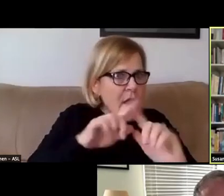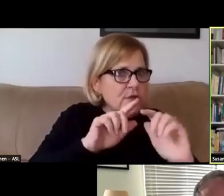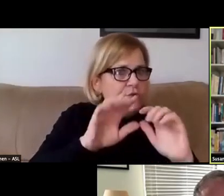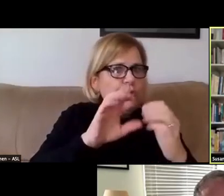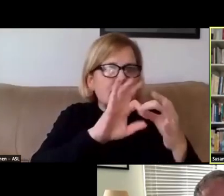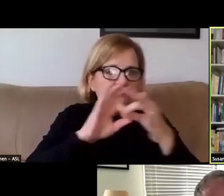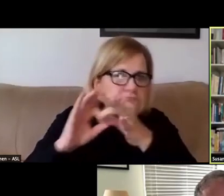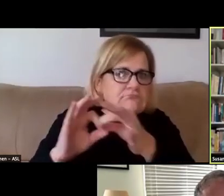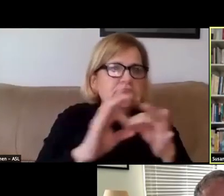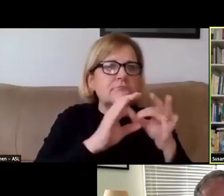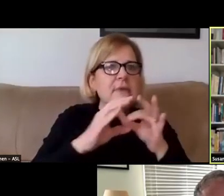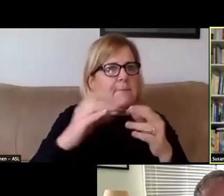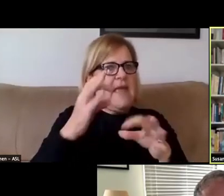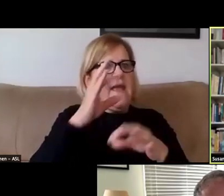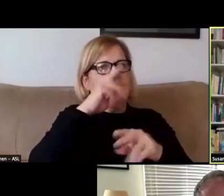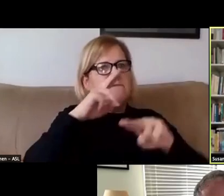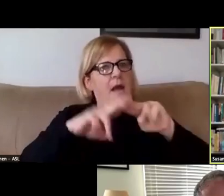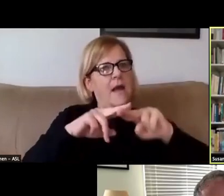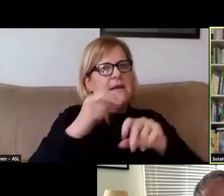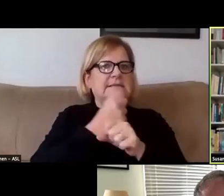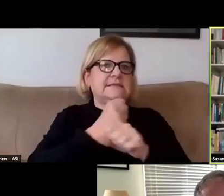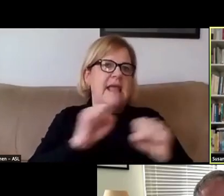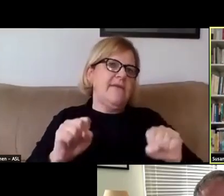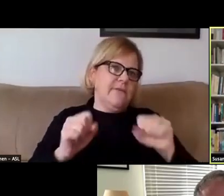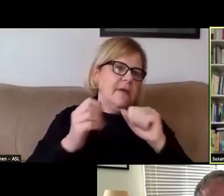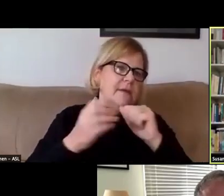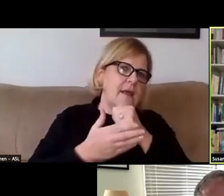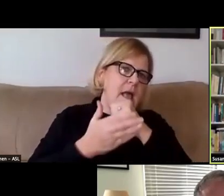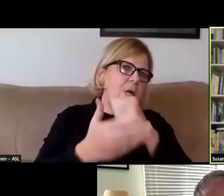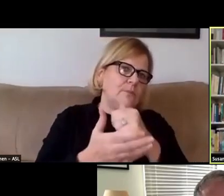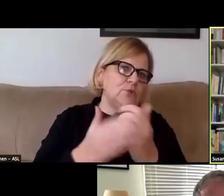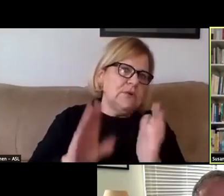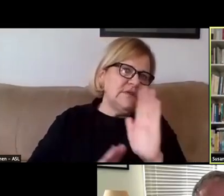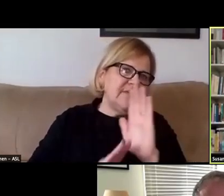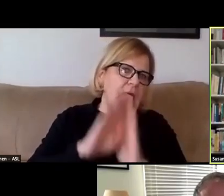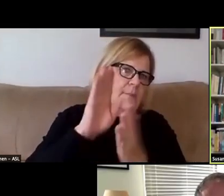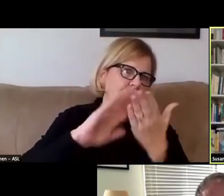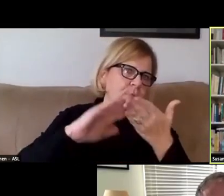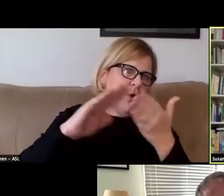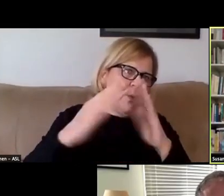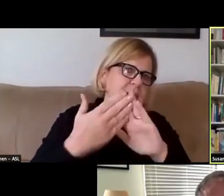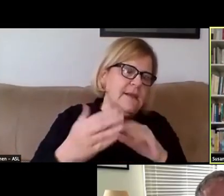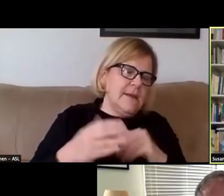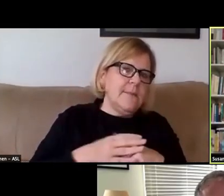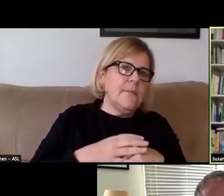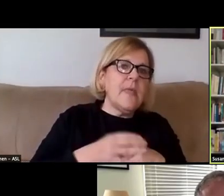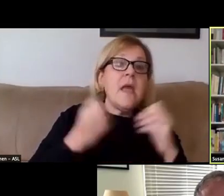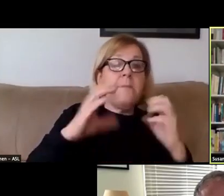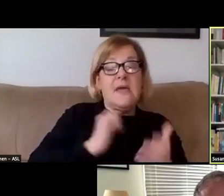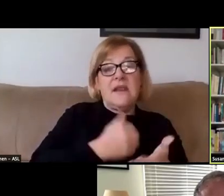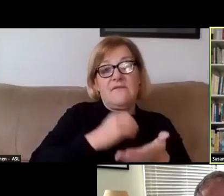and safe and help to develop our community. Many of our students and faculty